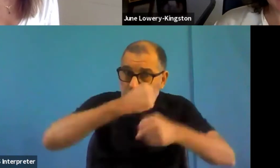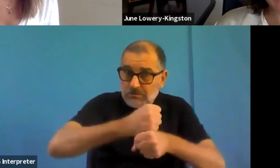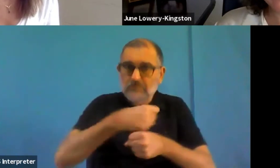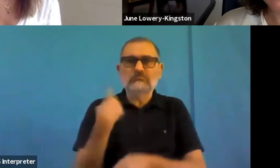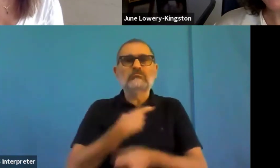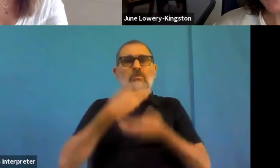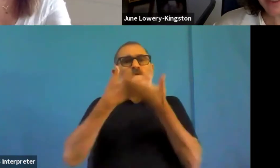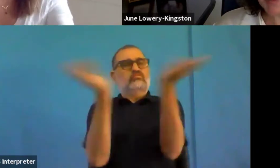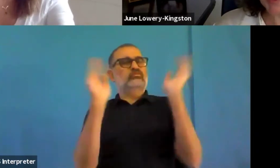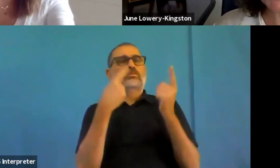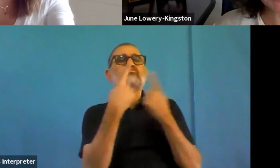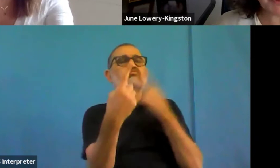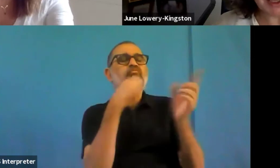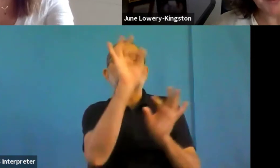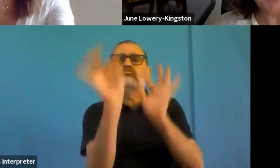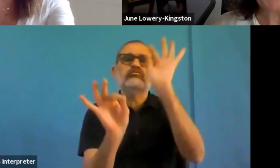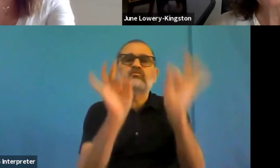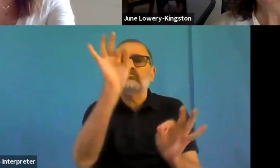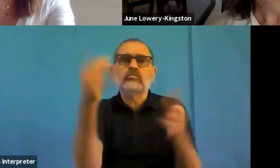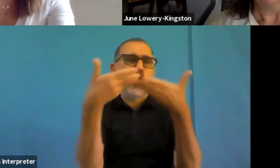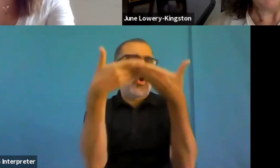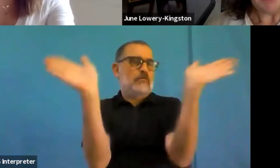in accessibility to take part as well.